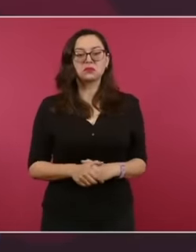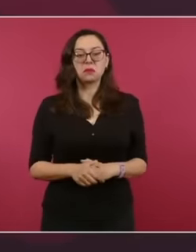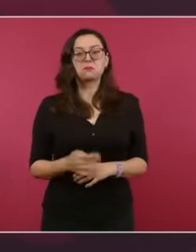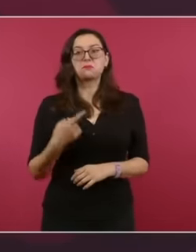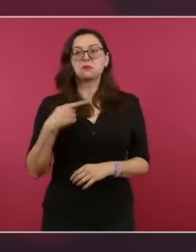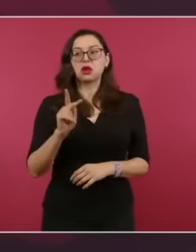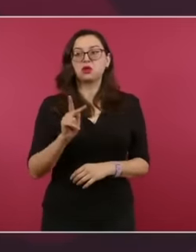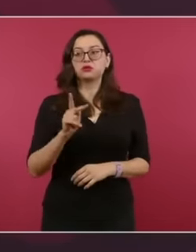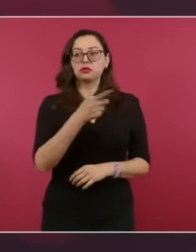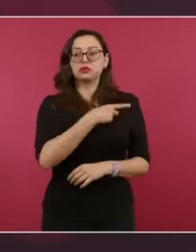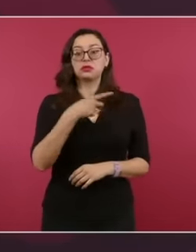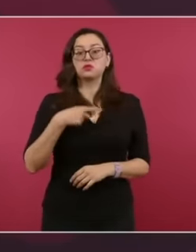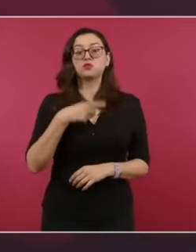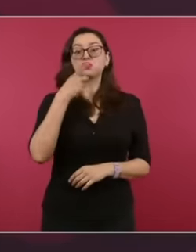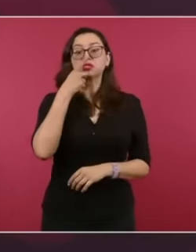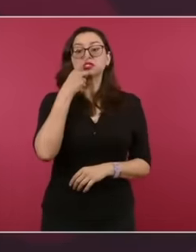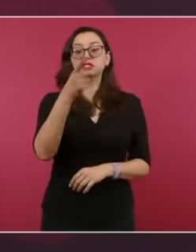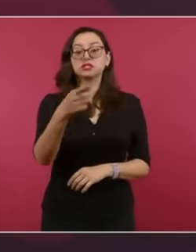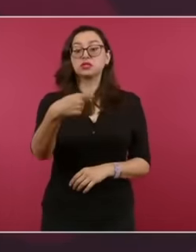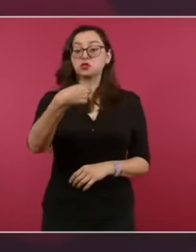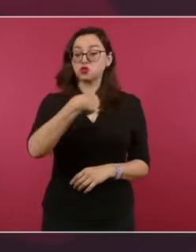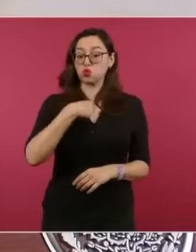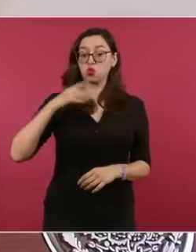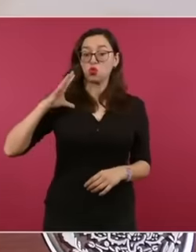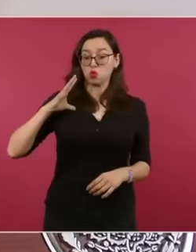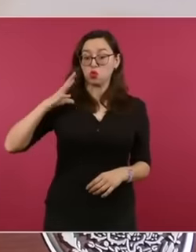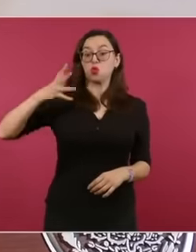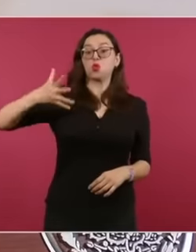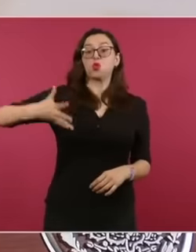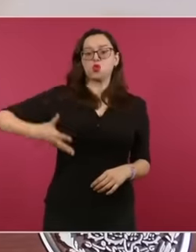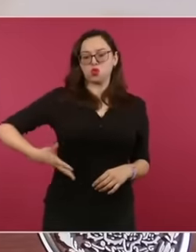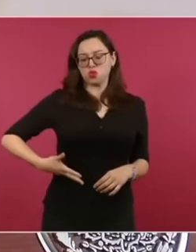proud of something it is that I have